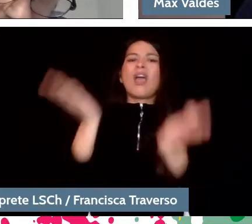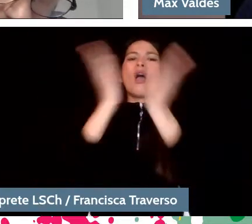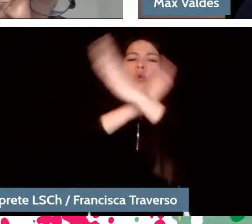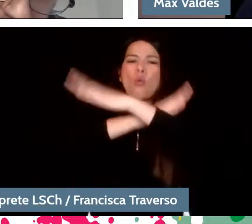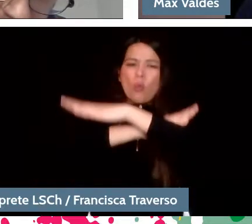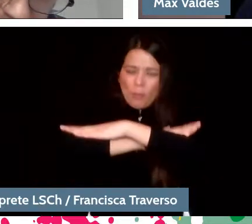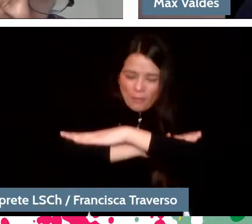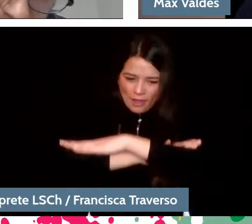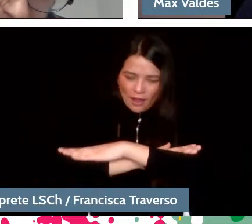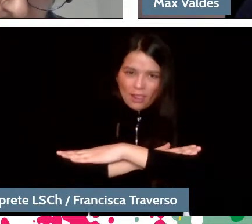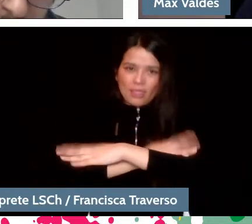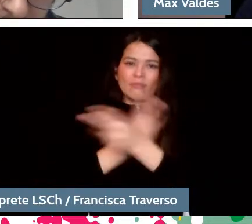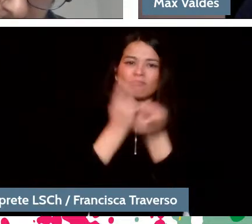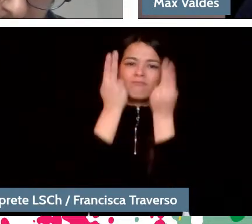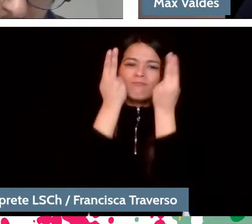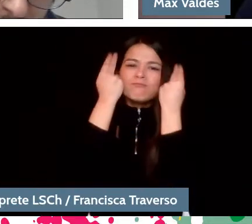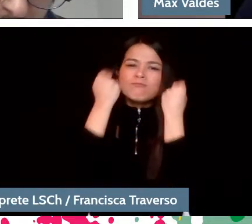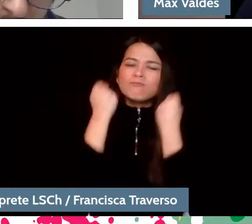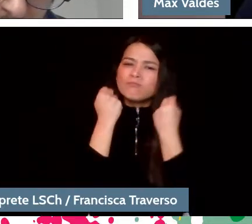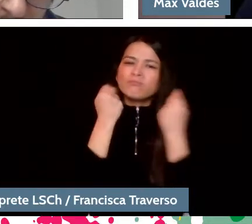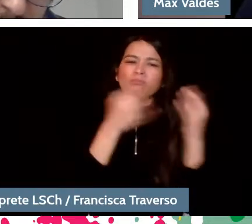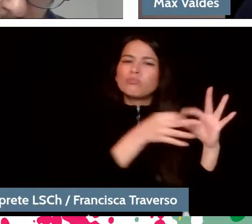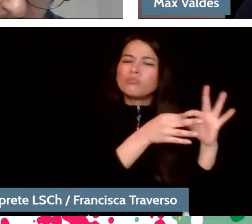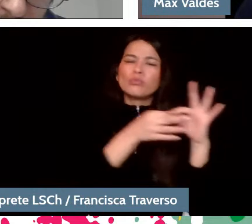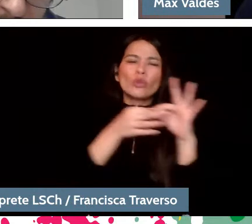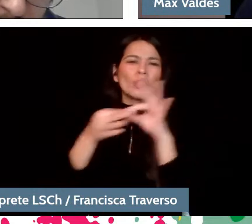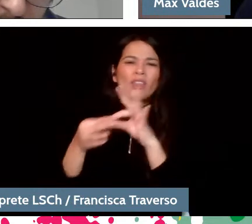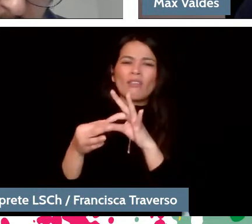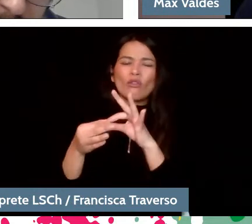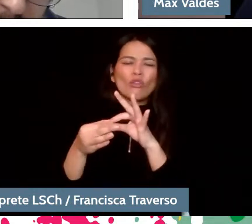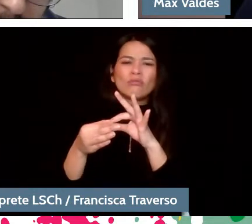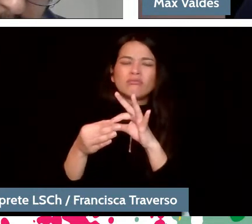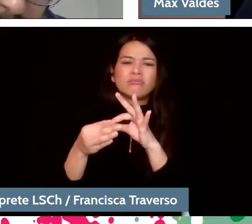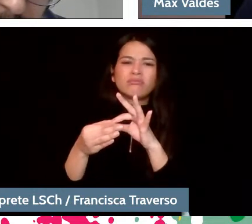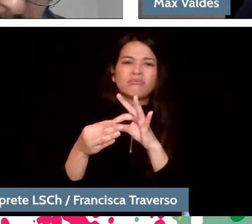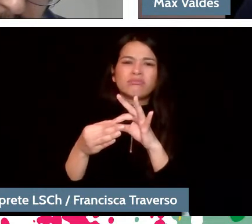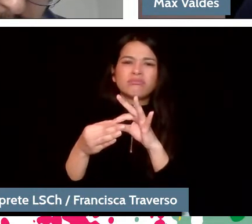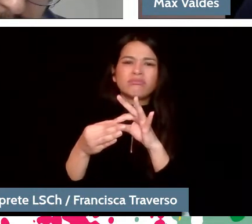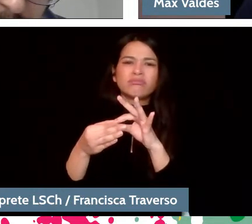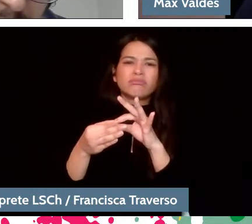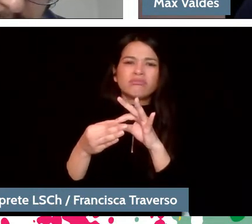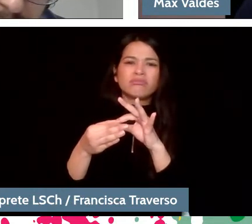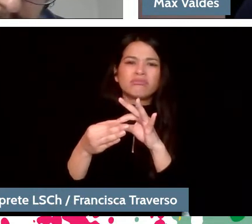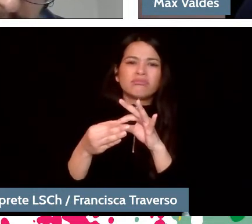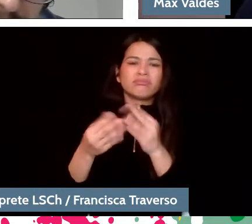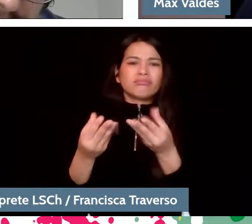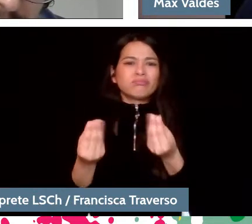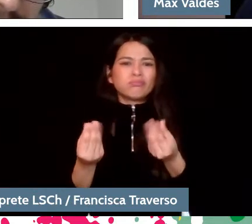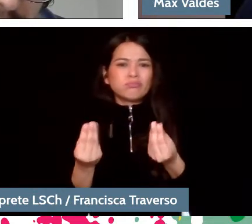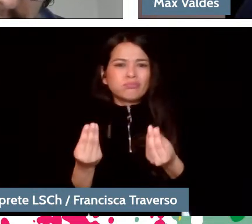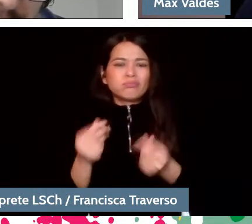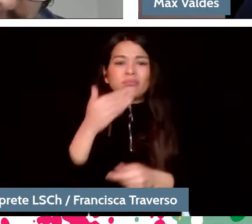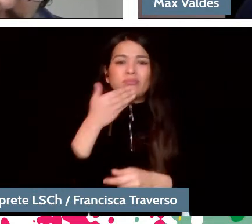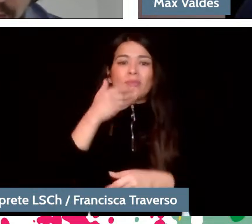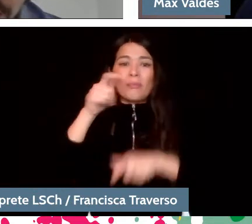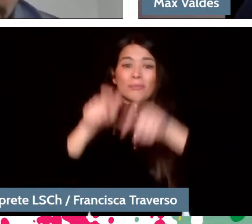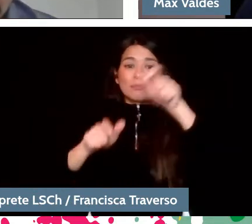in the face of the huge differences that we were able to verify in the populations regarding the possibility of being vaccinated,